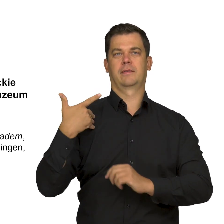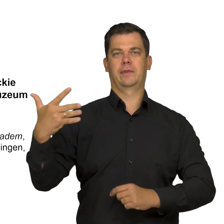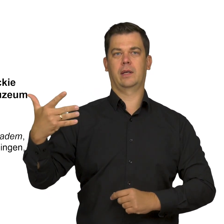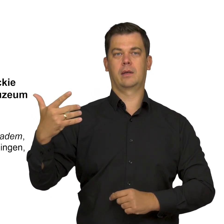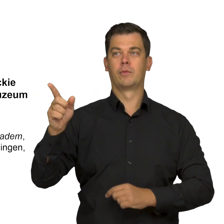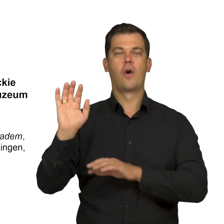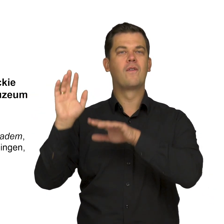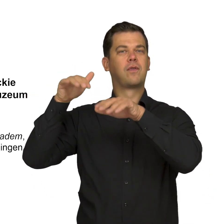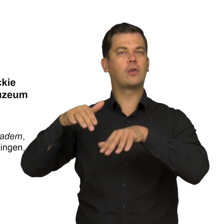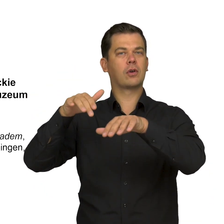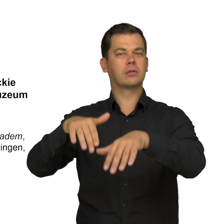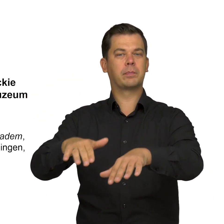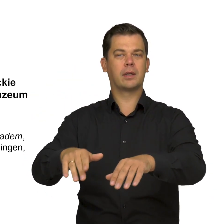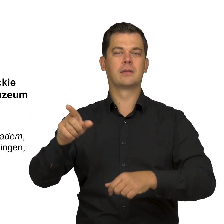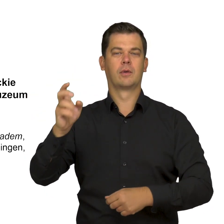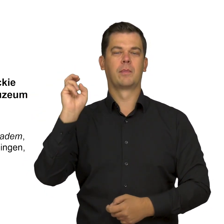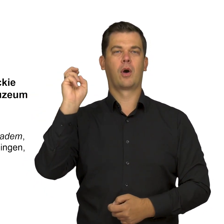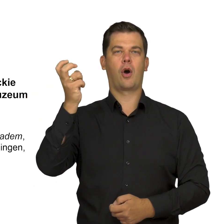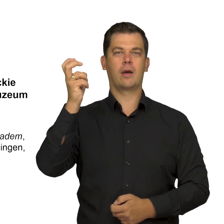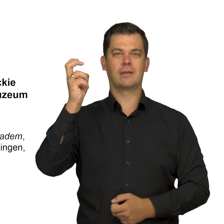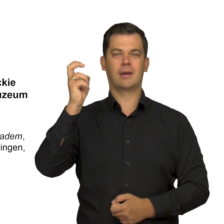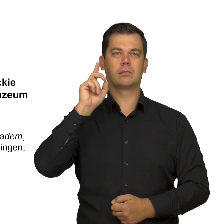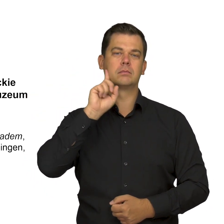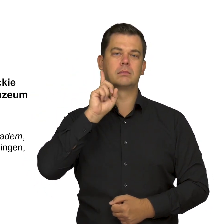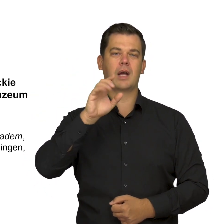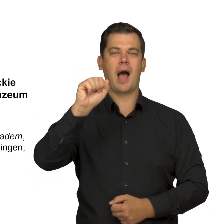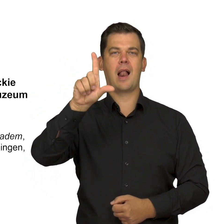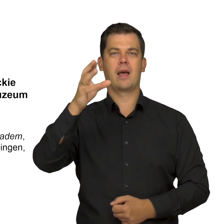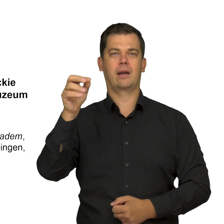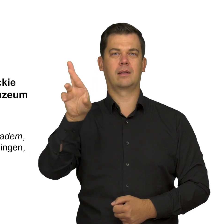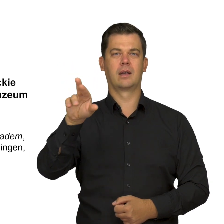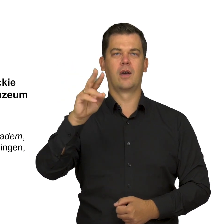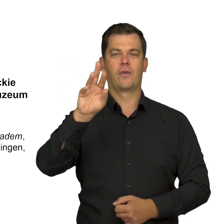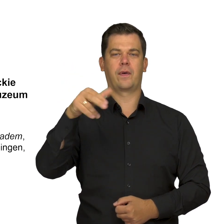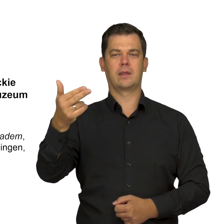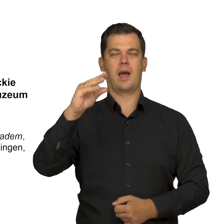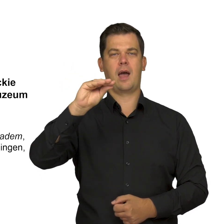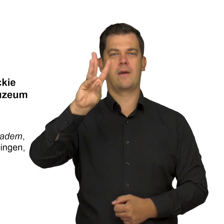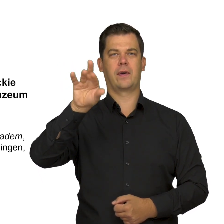This is Landscape with a Waterfall by the Dutch painter Allaert van Everdingen.